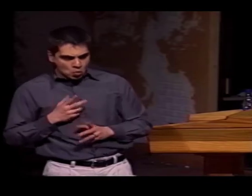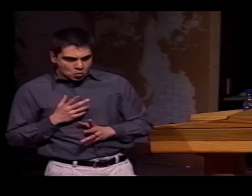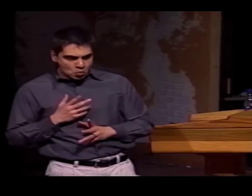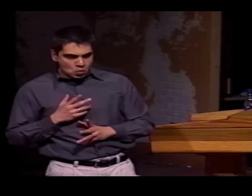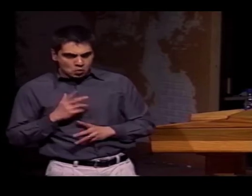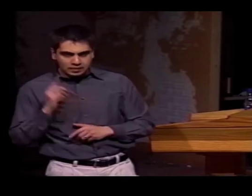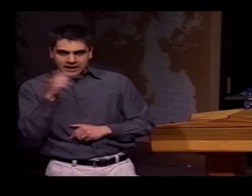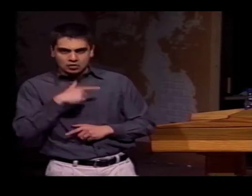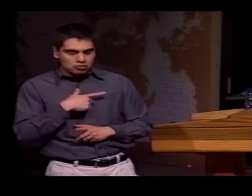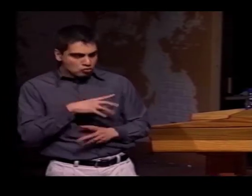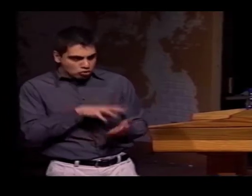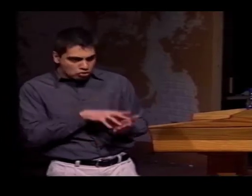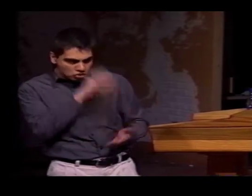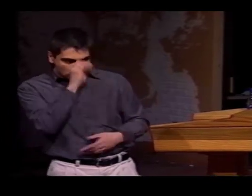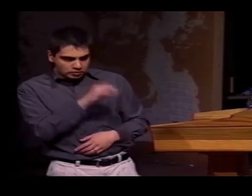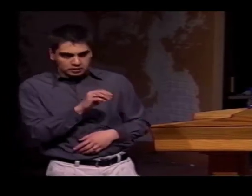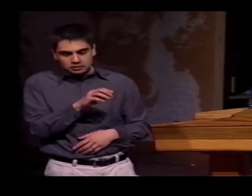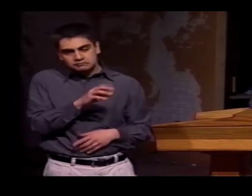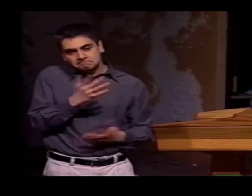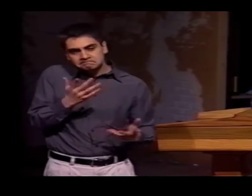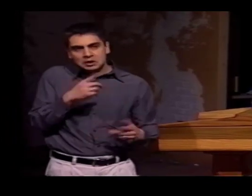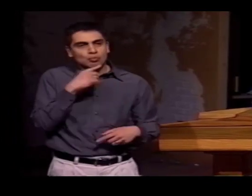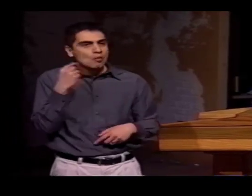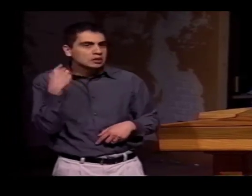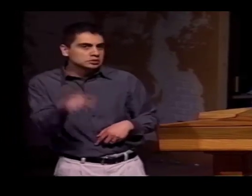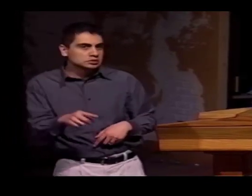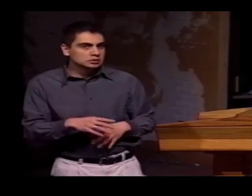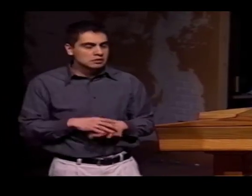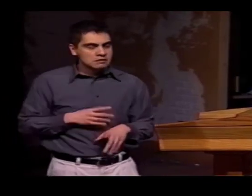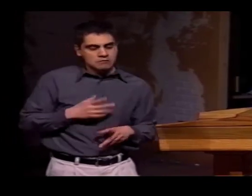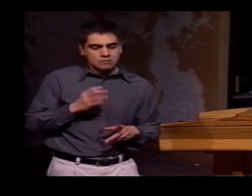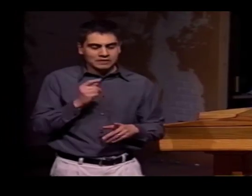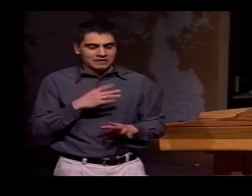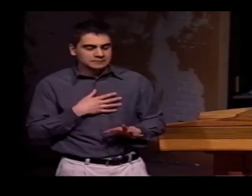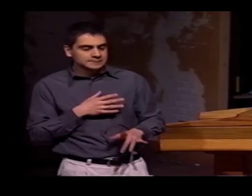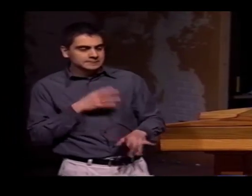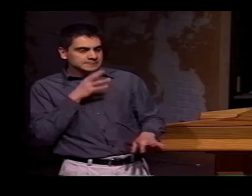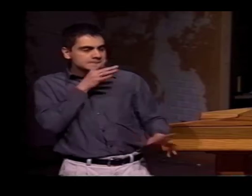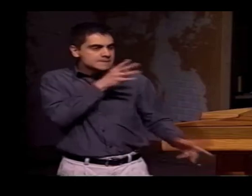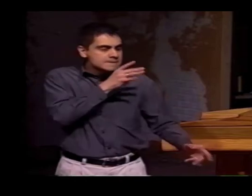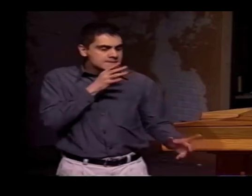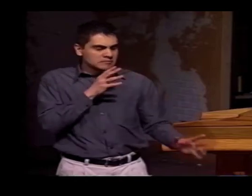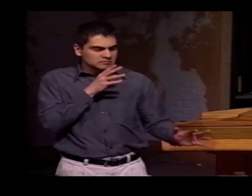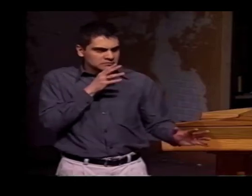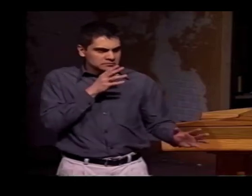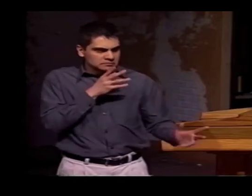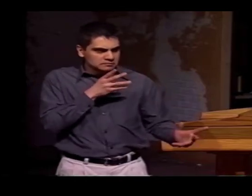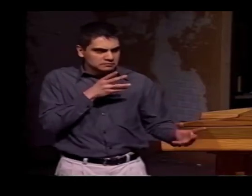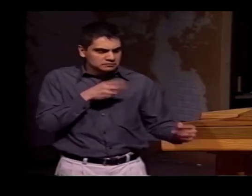SO IF I'M SPEAKING ENGLISH, AND I GO TO A SLAVIC COUNTRY-- FOR EXAMPLE, RUSSIA, AND I TRY TO LEARN RUSSIAN--